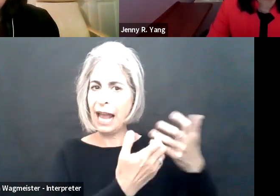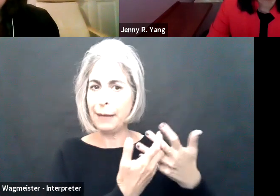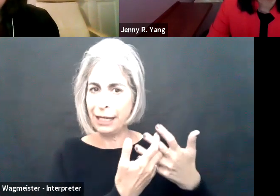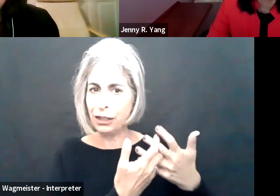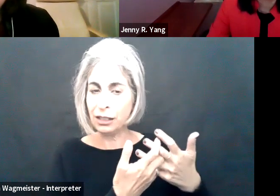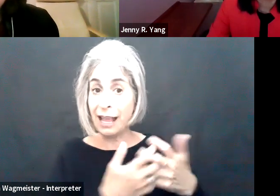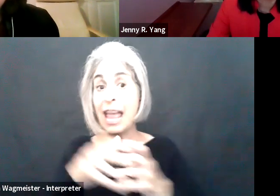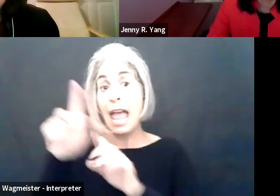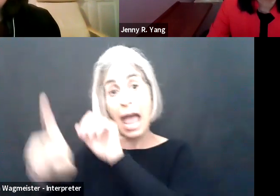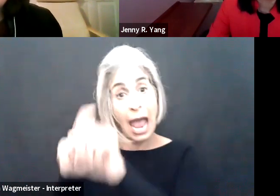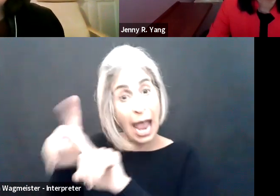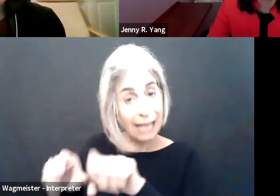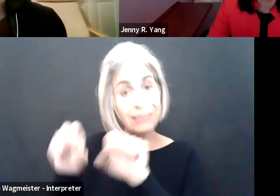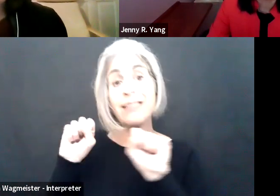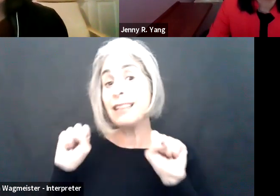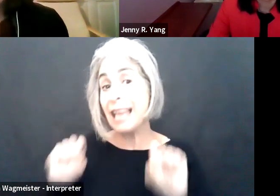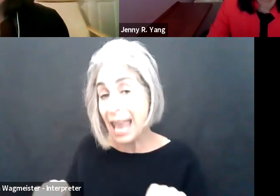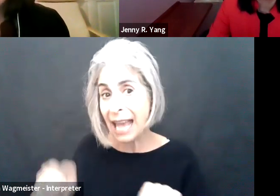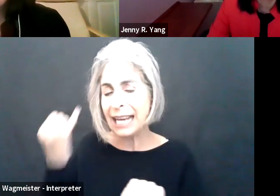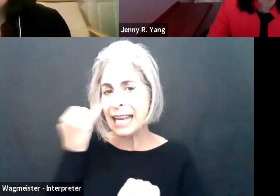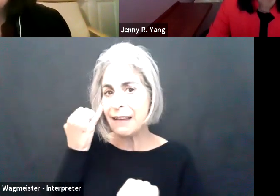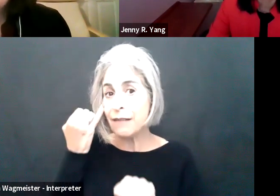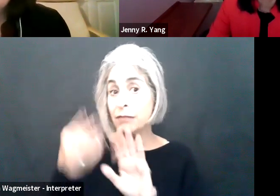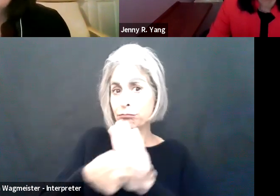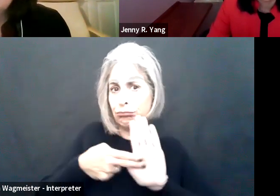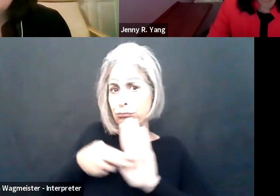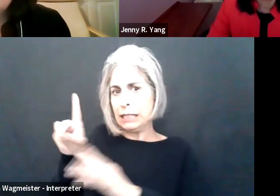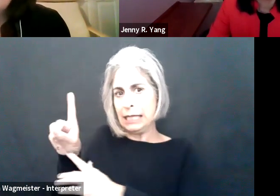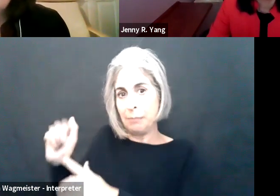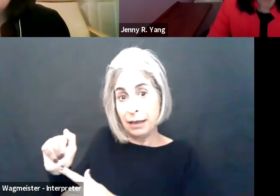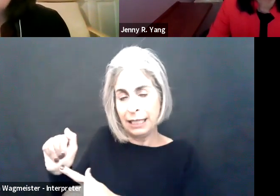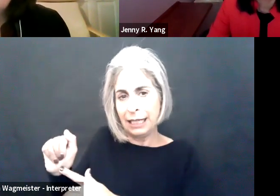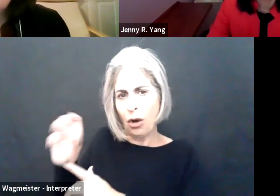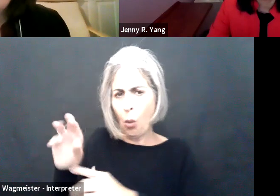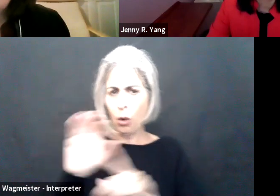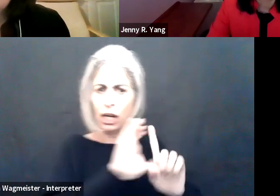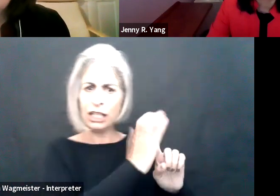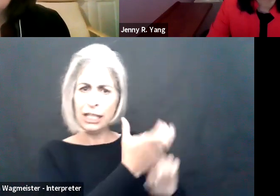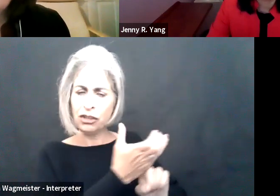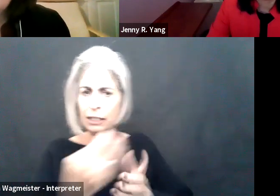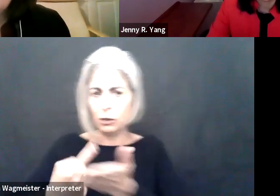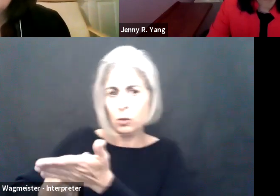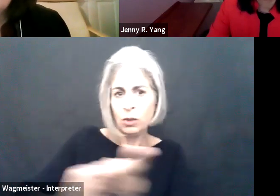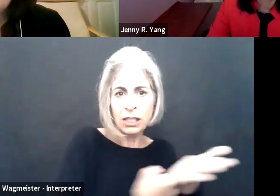Employers can handle this request for accommodation by asking questions to determine whether the condition is a